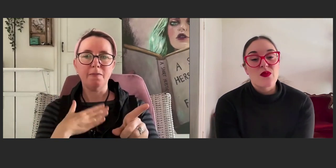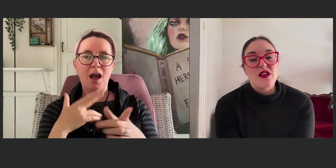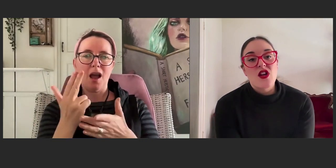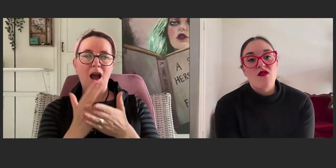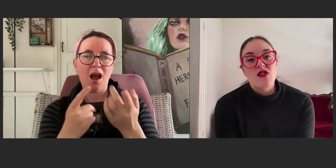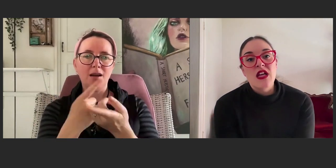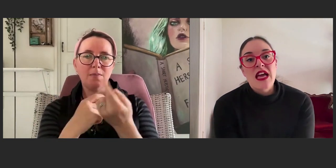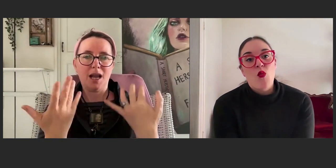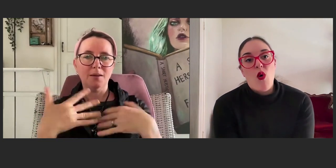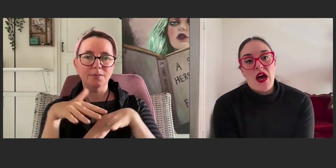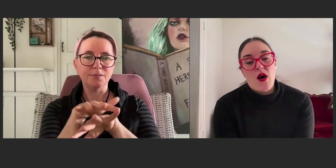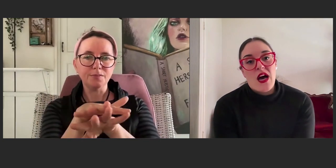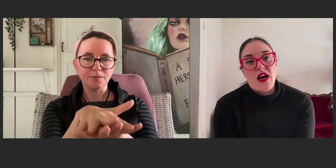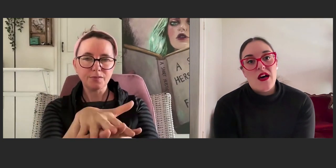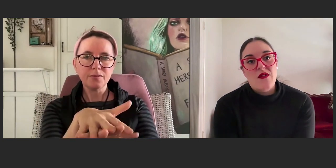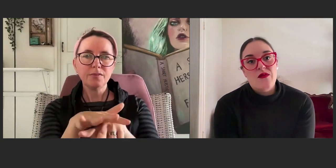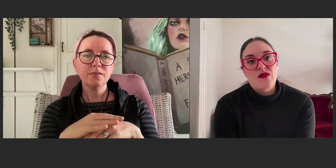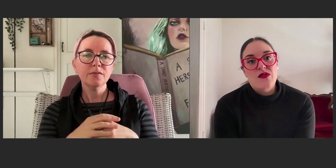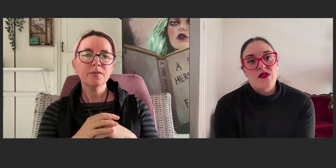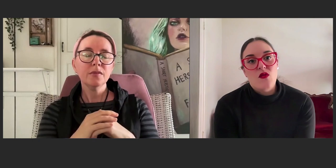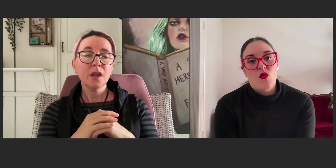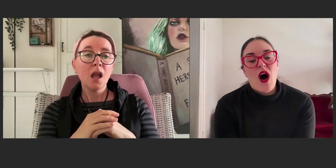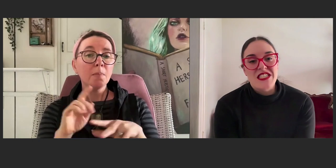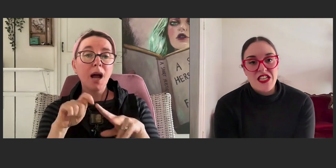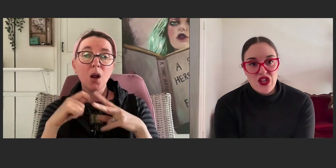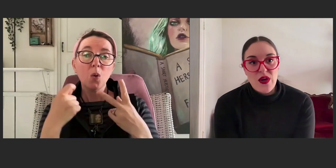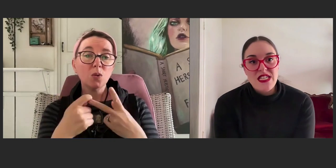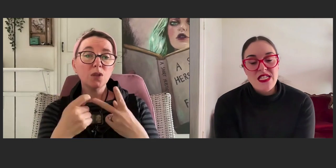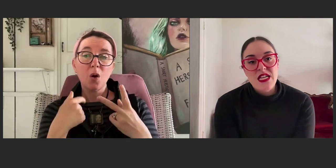with a novel winding through it.